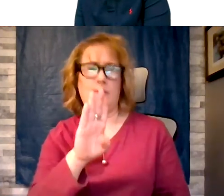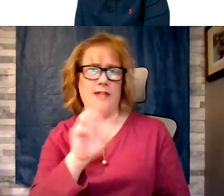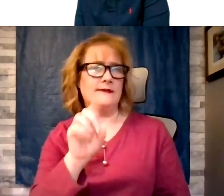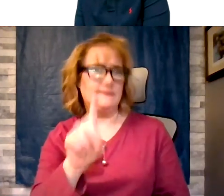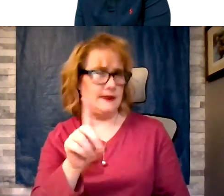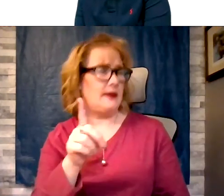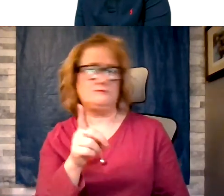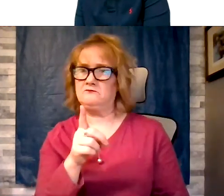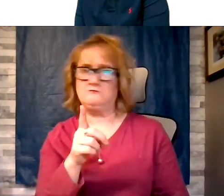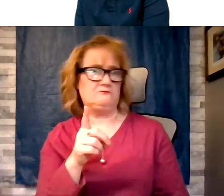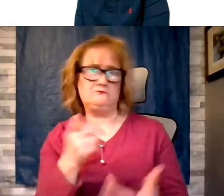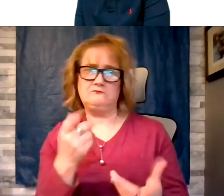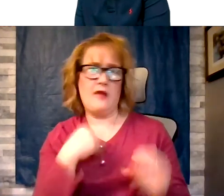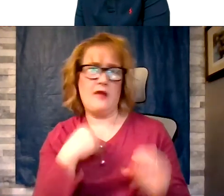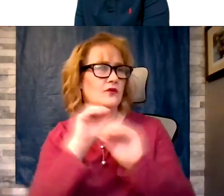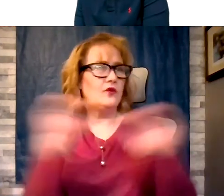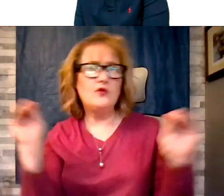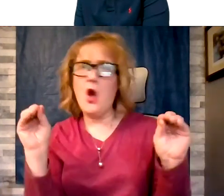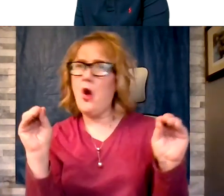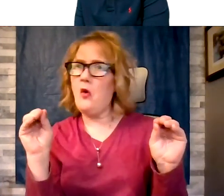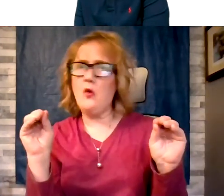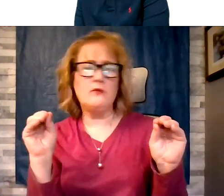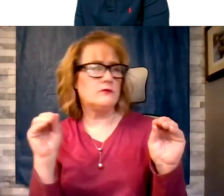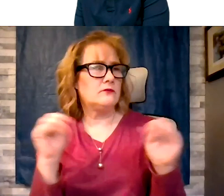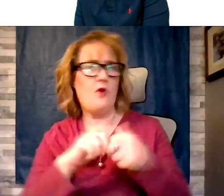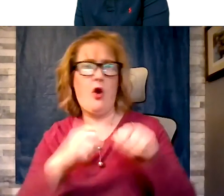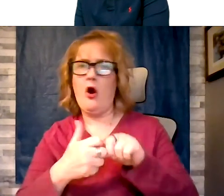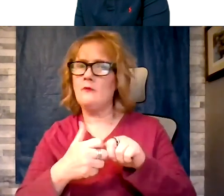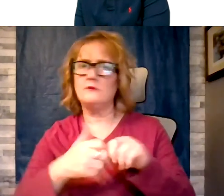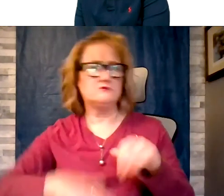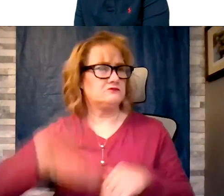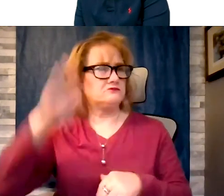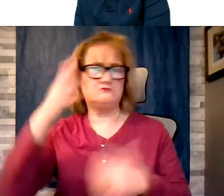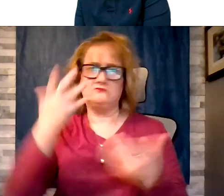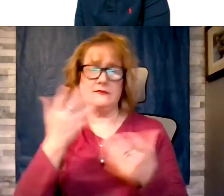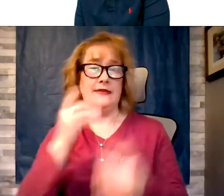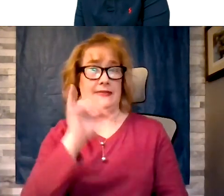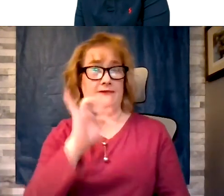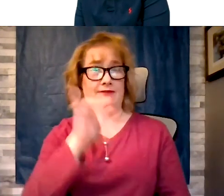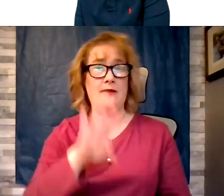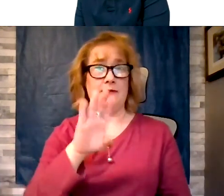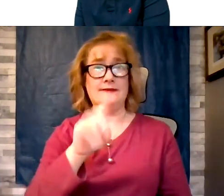significant issues at present. If that VSD is associated with other problems then yes, they